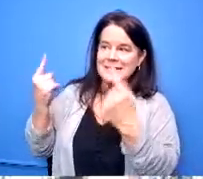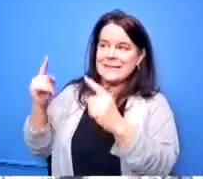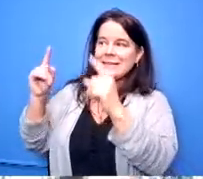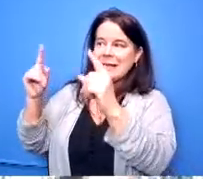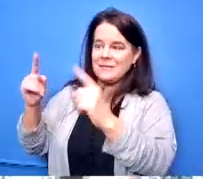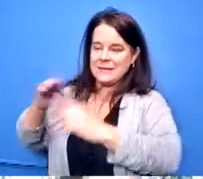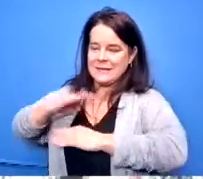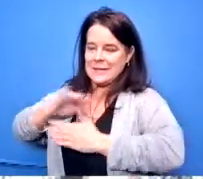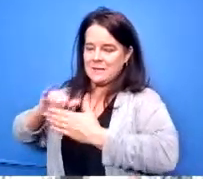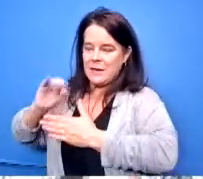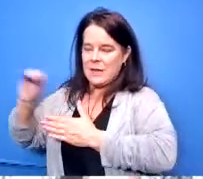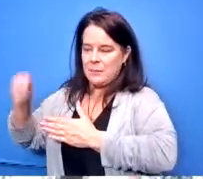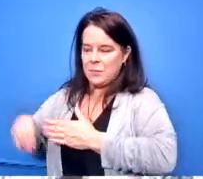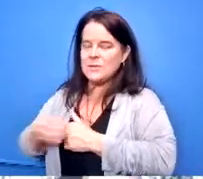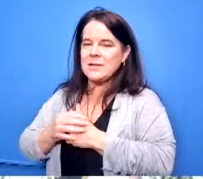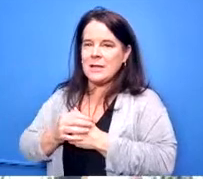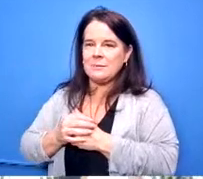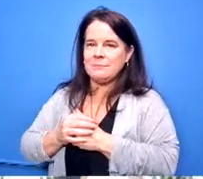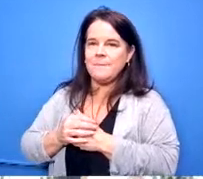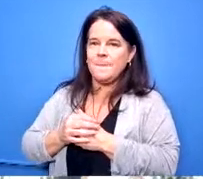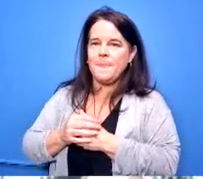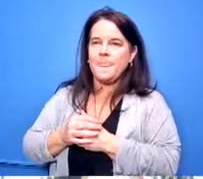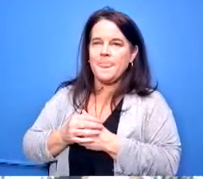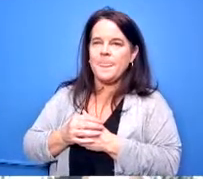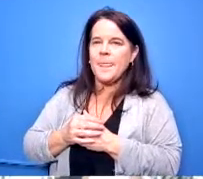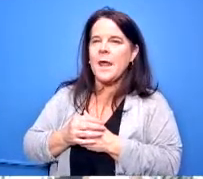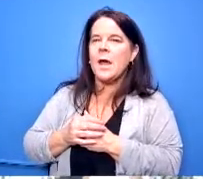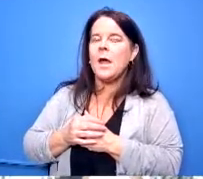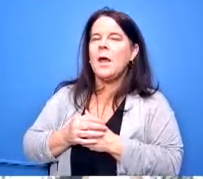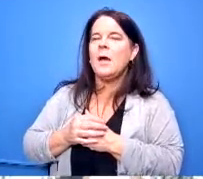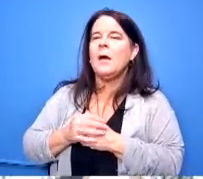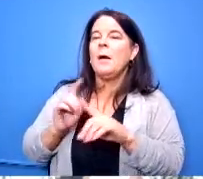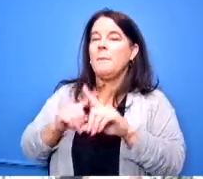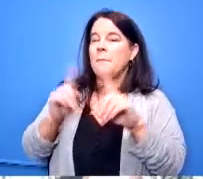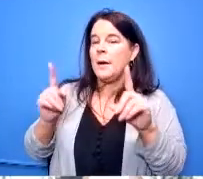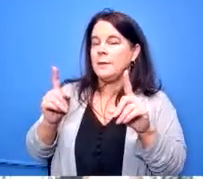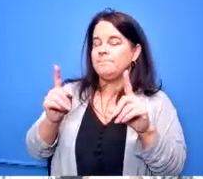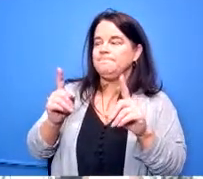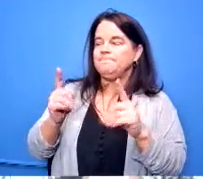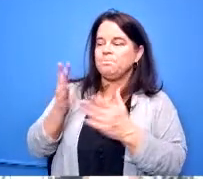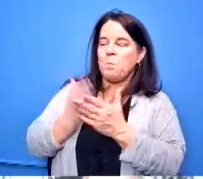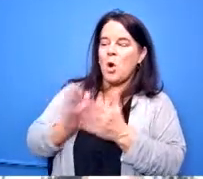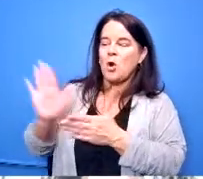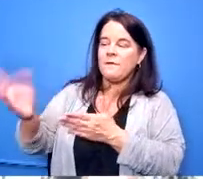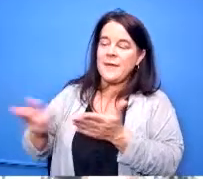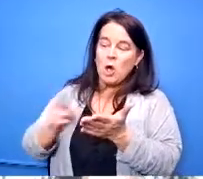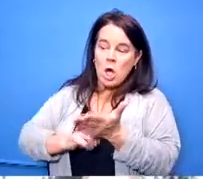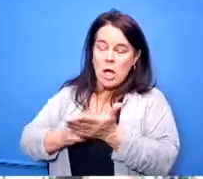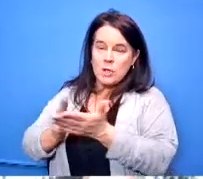projects like in the dayton metro library but as part of their contract as dr lawley mentioned